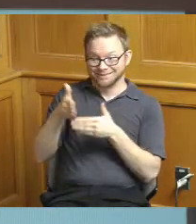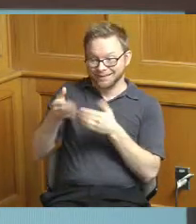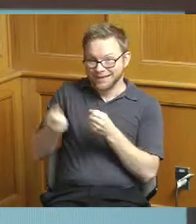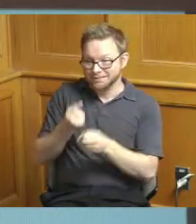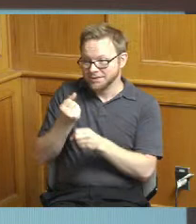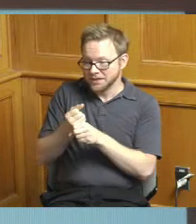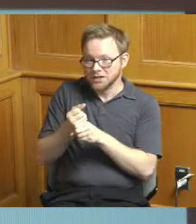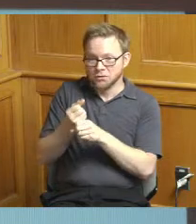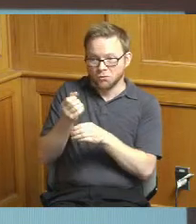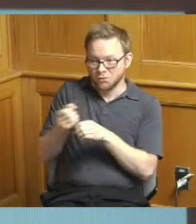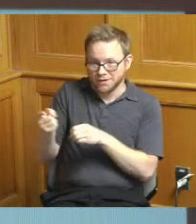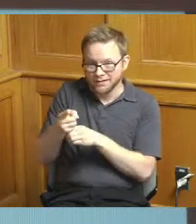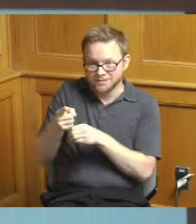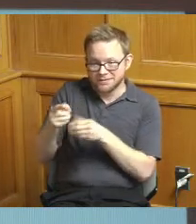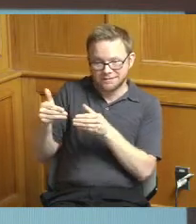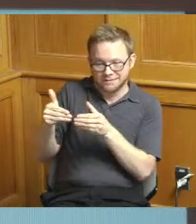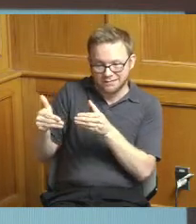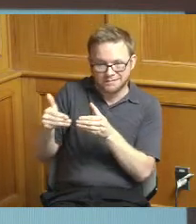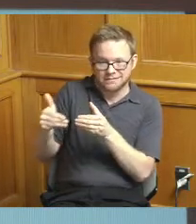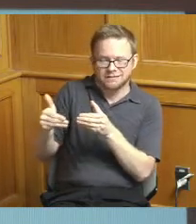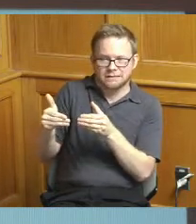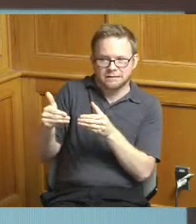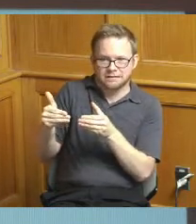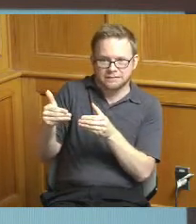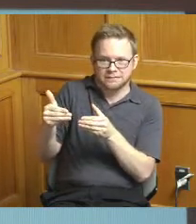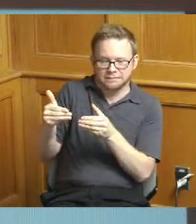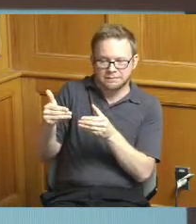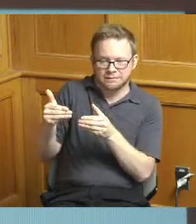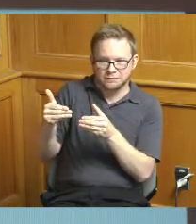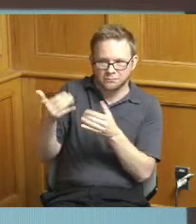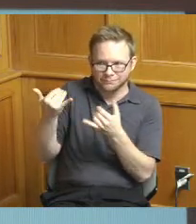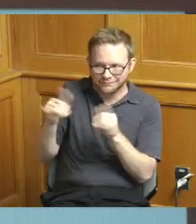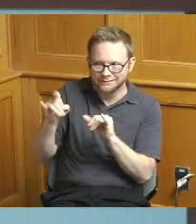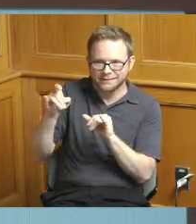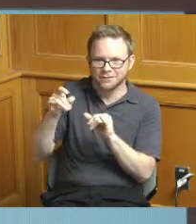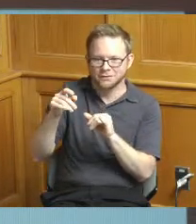year we're gonna you know we're continuing to need to assign new projects to these project managers